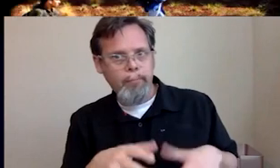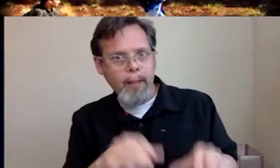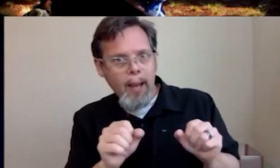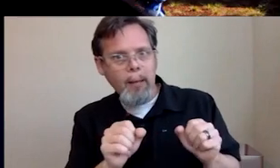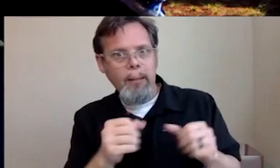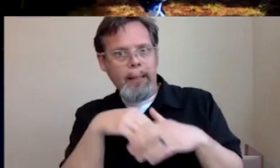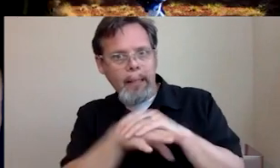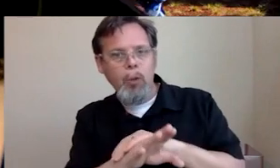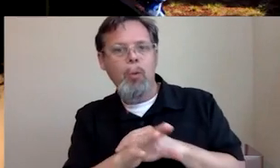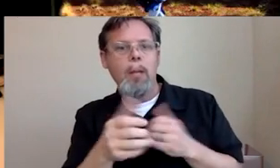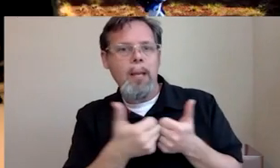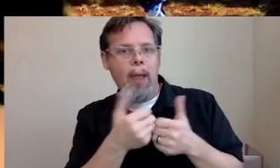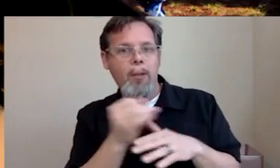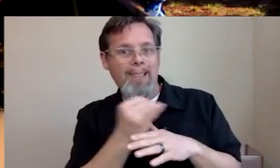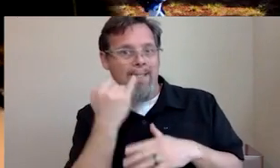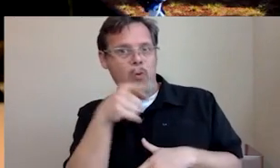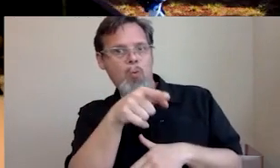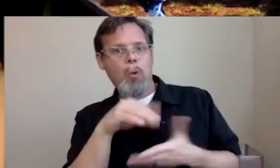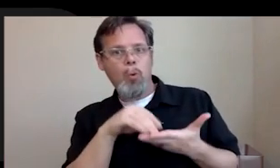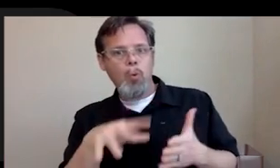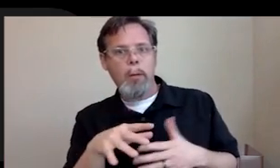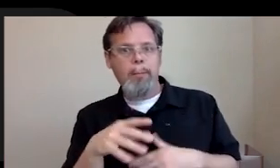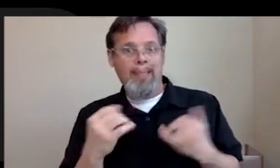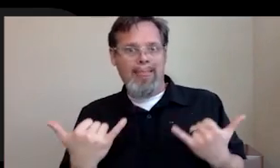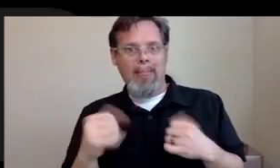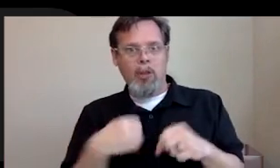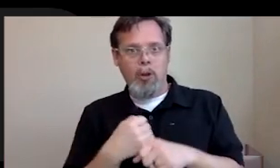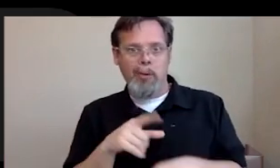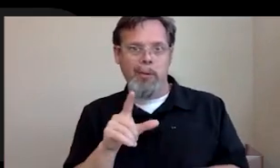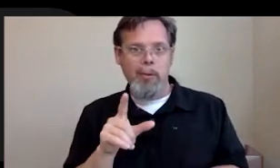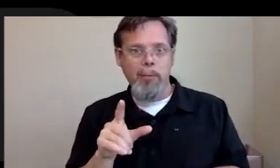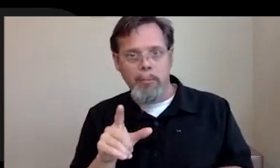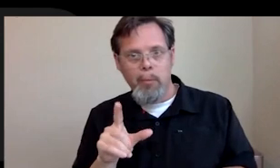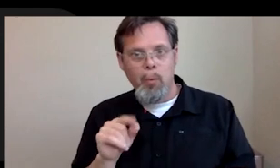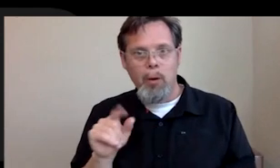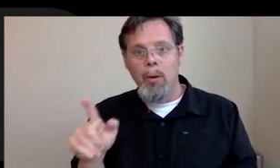student in two thousand twenty one? All right. I love this question. If I had to do it over again